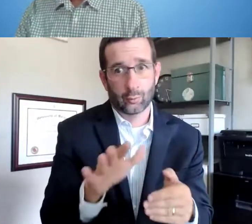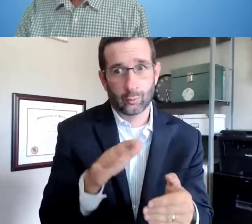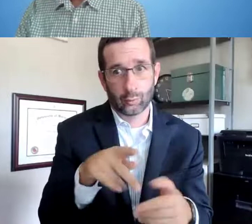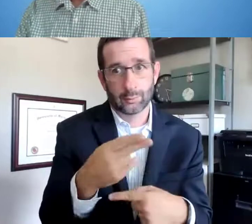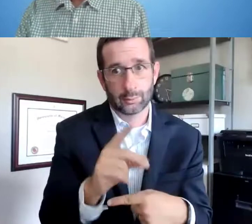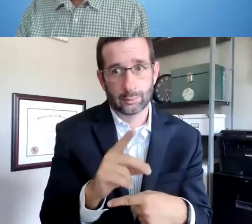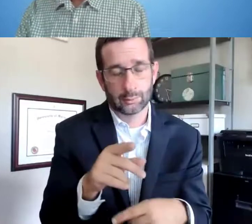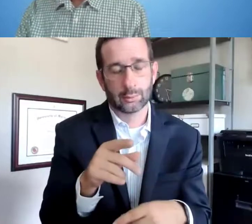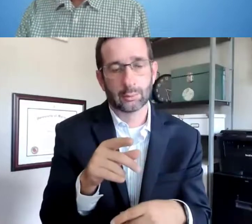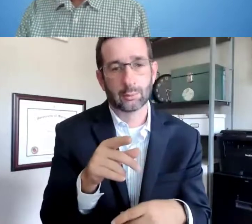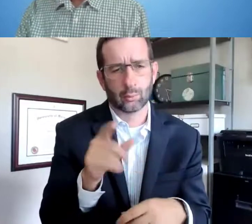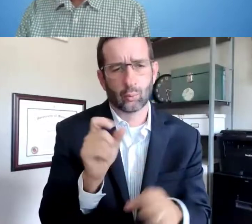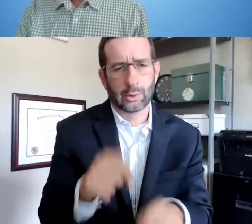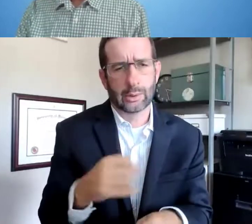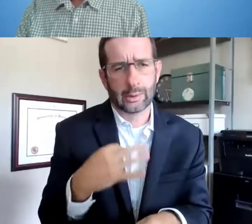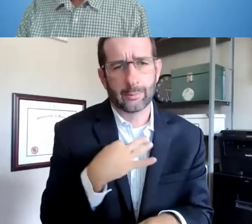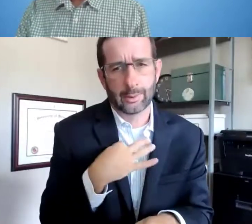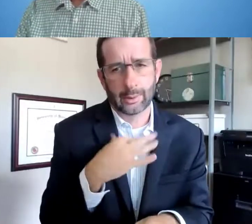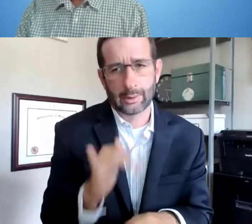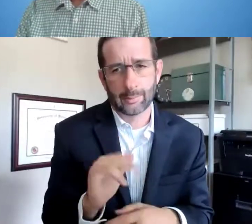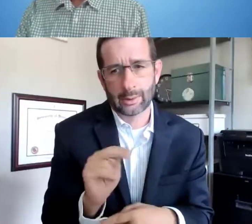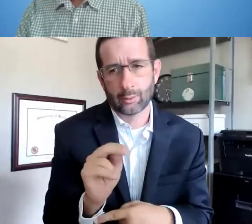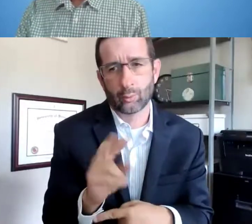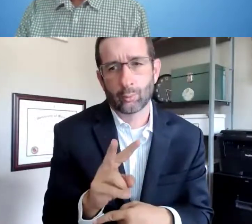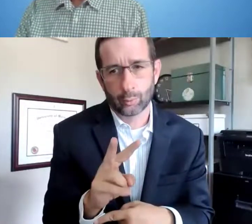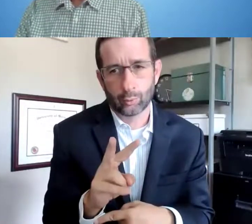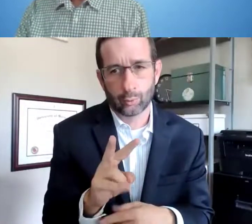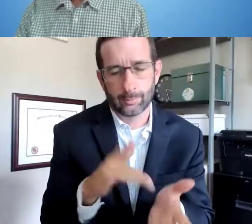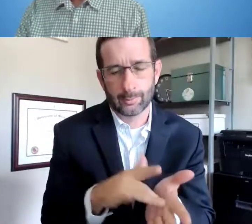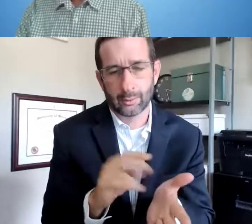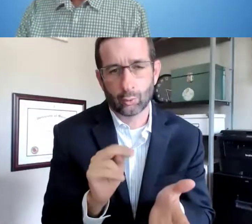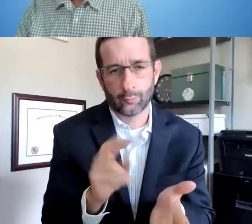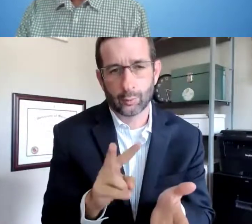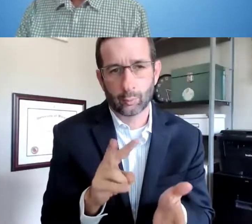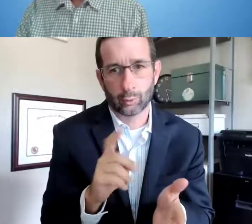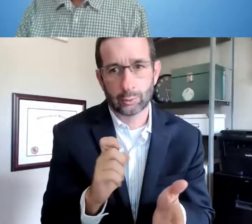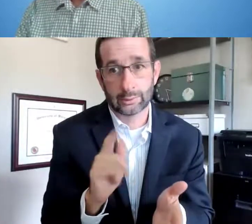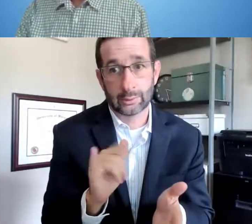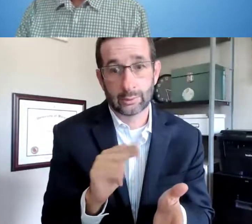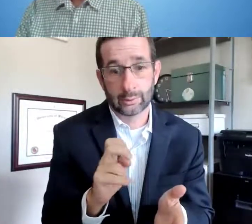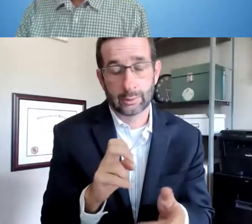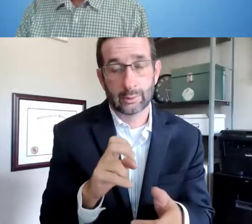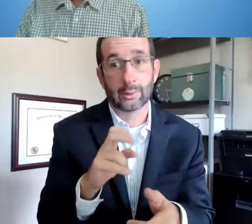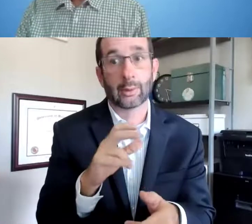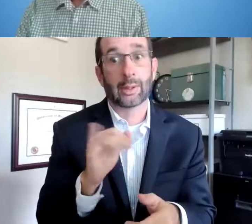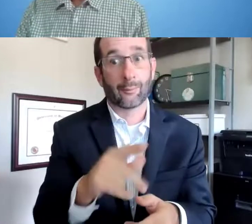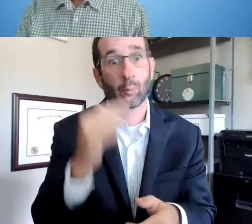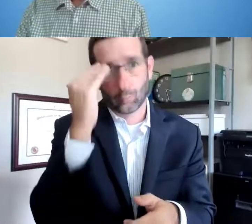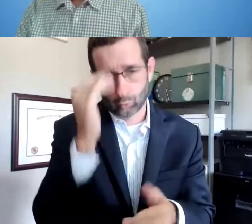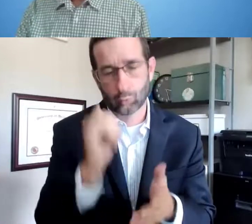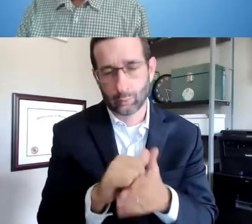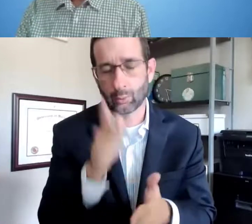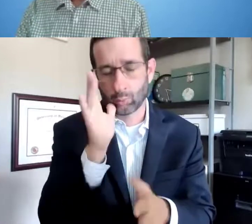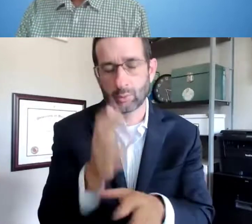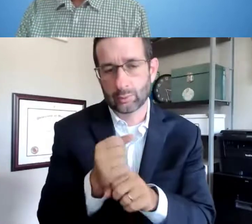So if you're nearing the end of your PhD, you can apply by November, the middle of November for that deadline